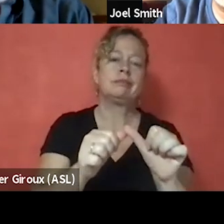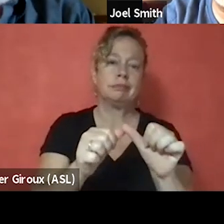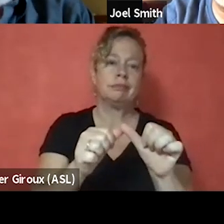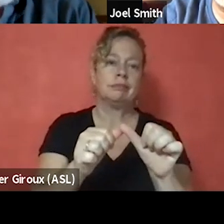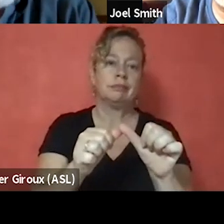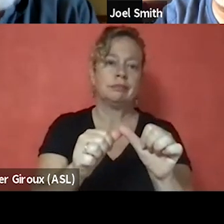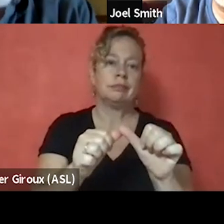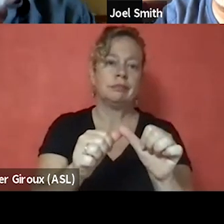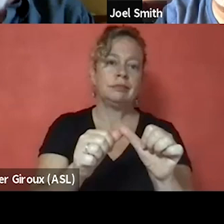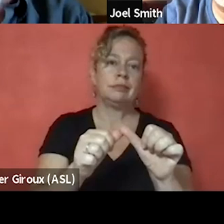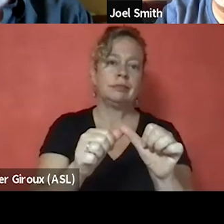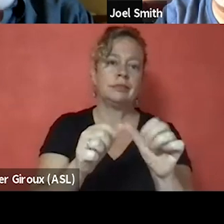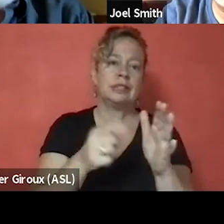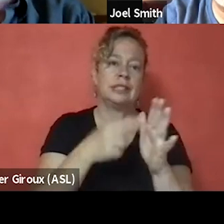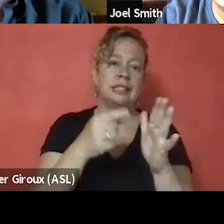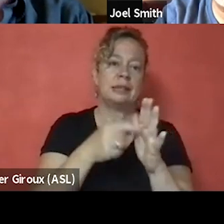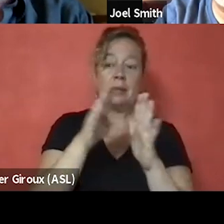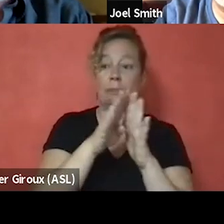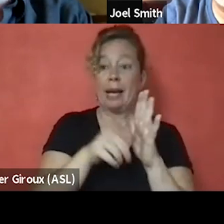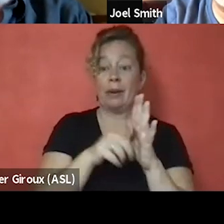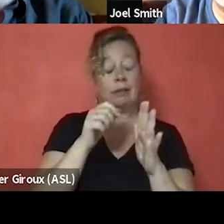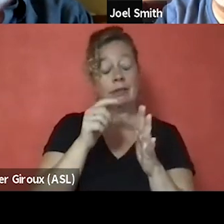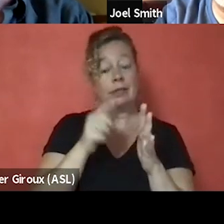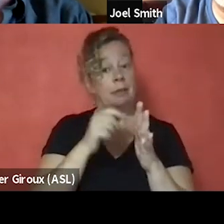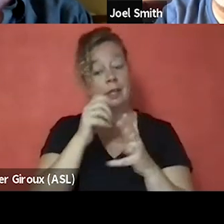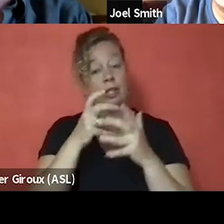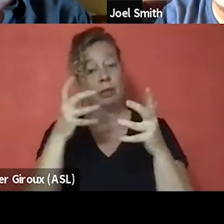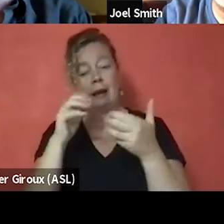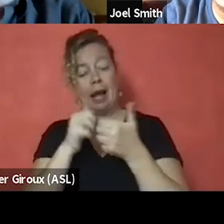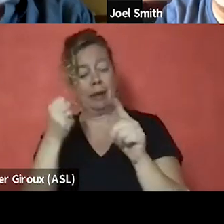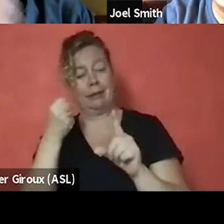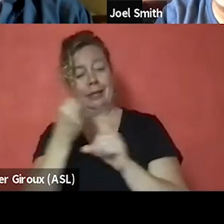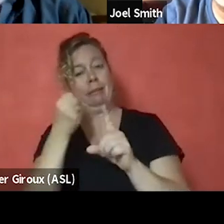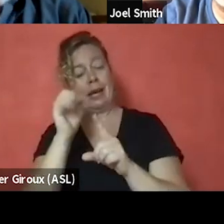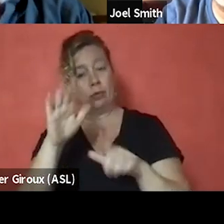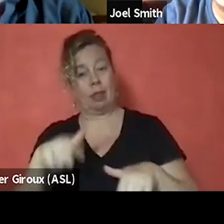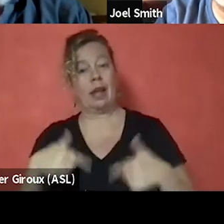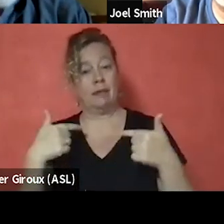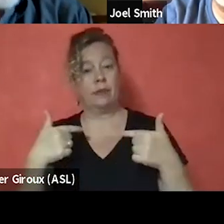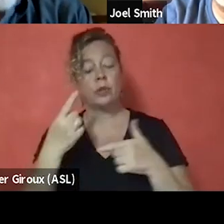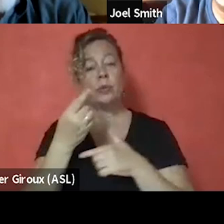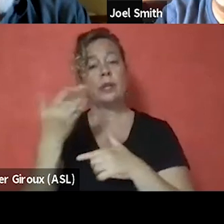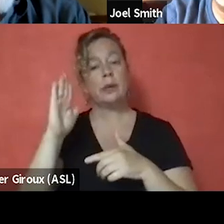that's sometimes in the background and not so much of how it impacts your lives. And so, one of the things I would challenge everybody